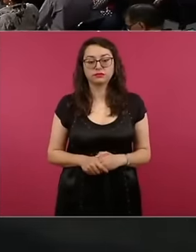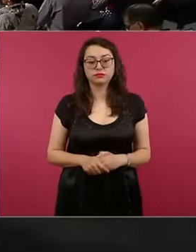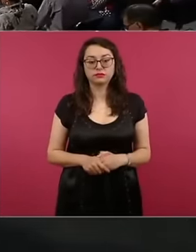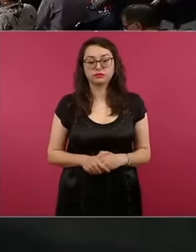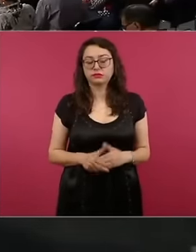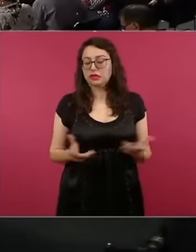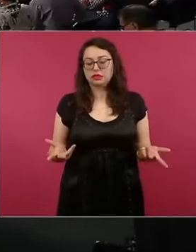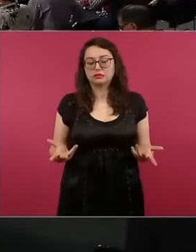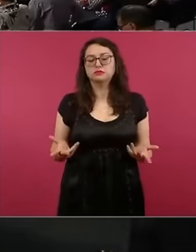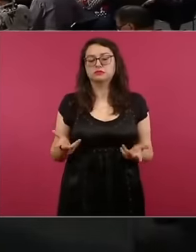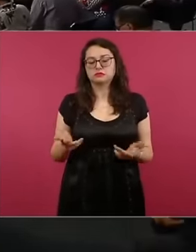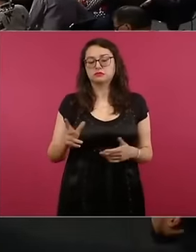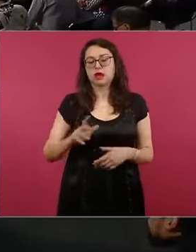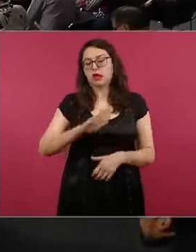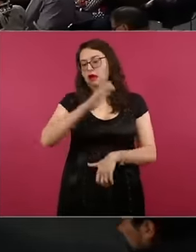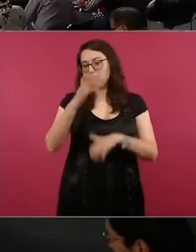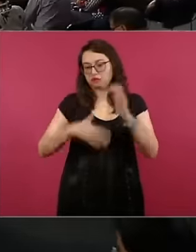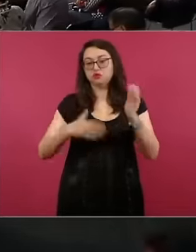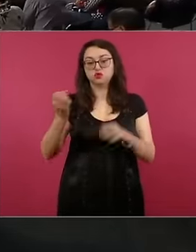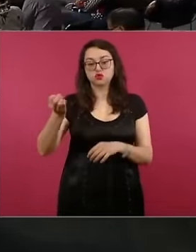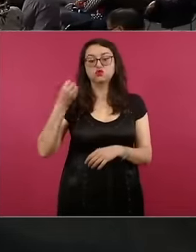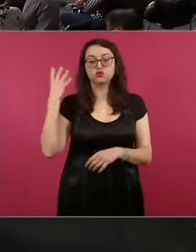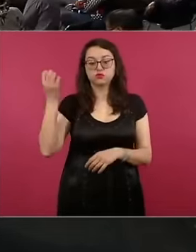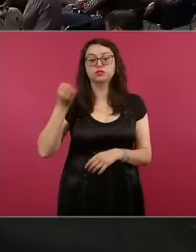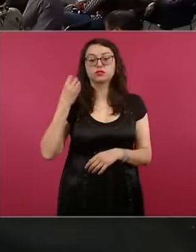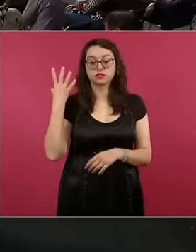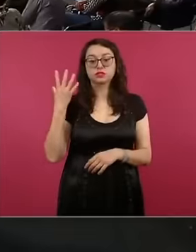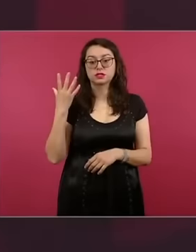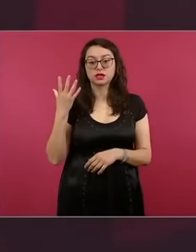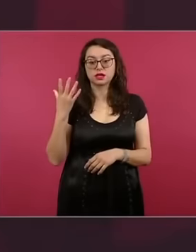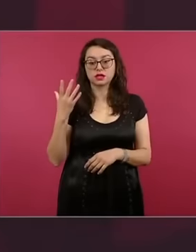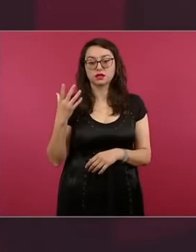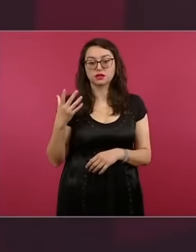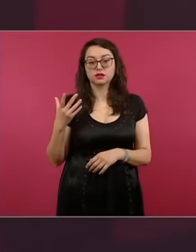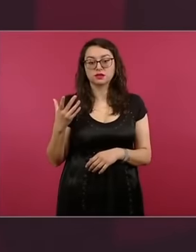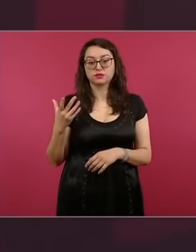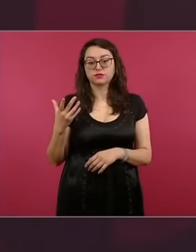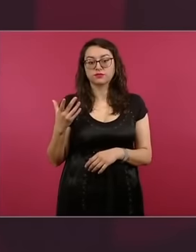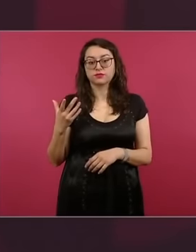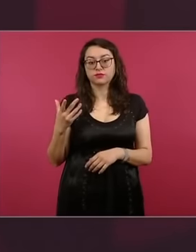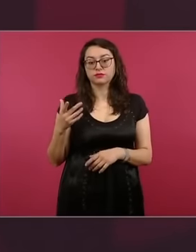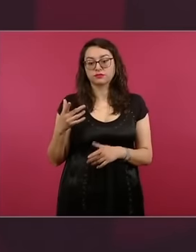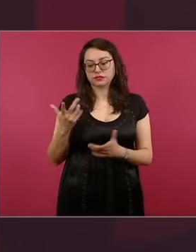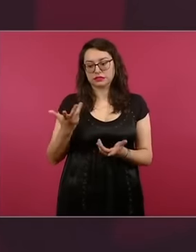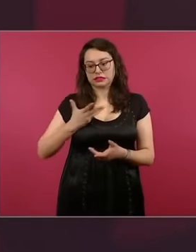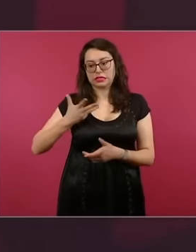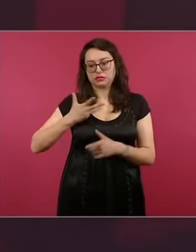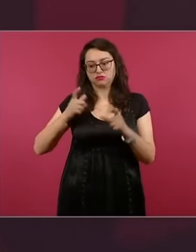have it here but well the ones that are built by the optics research center